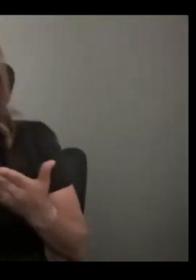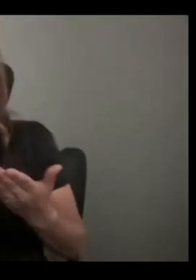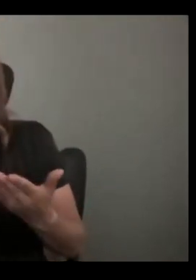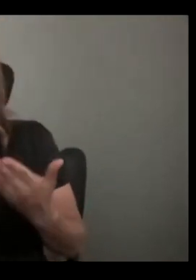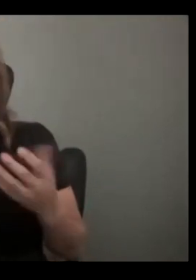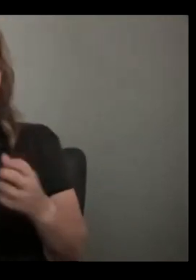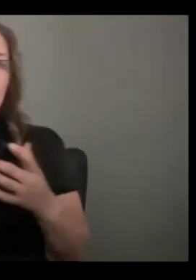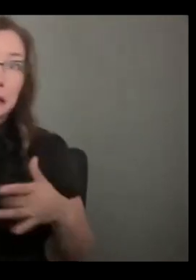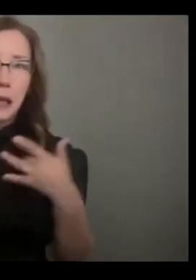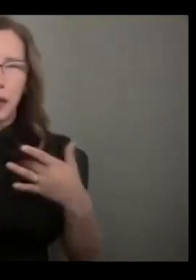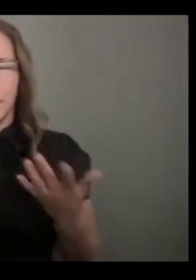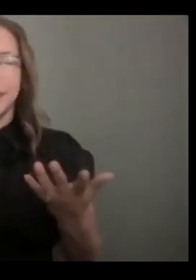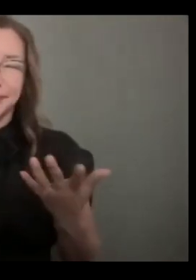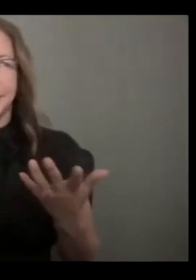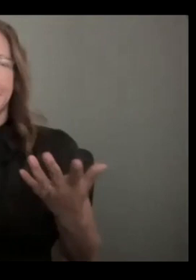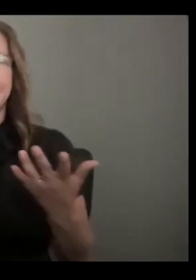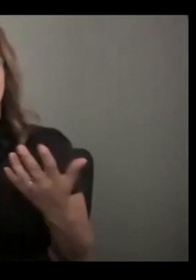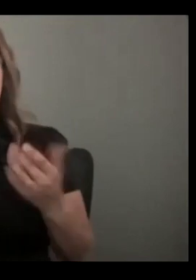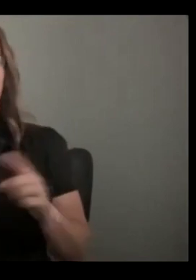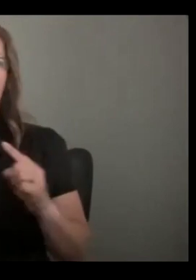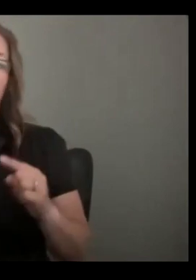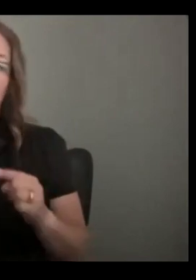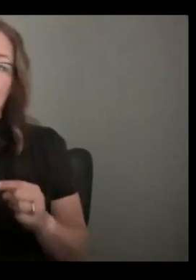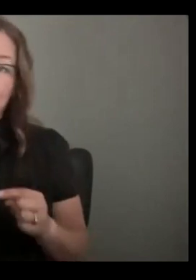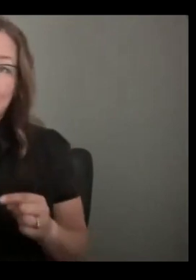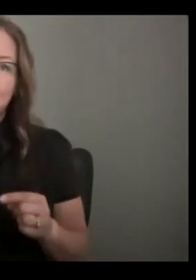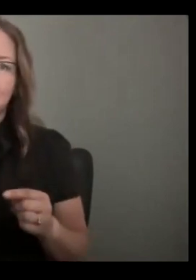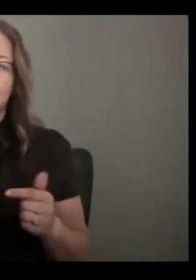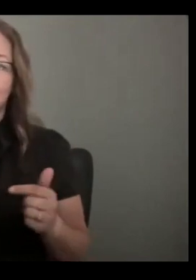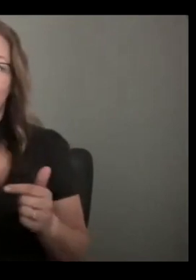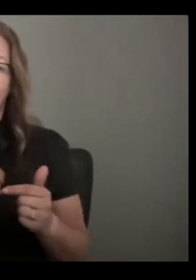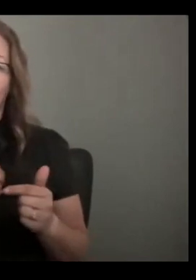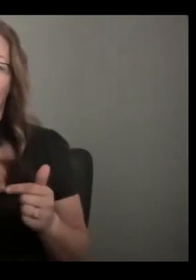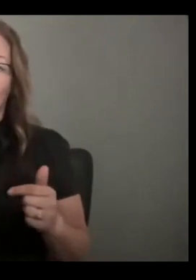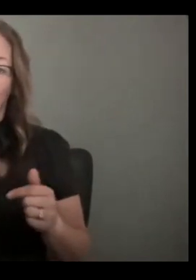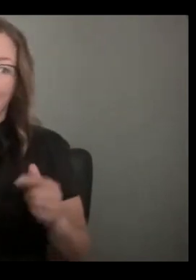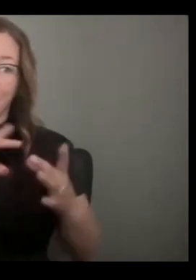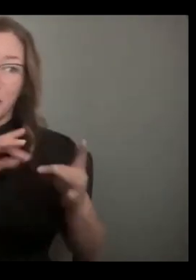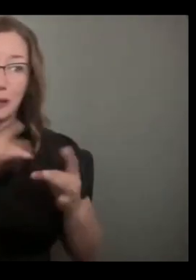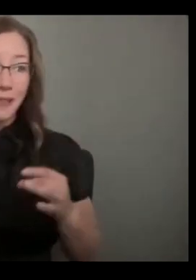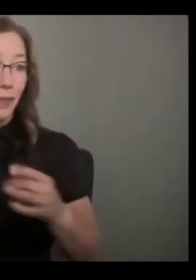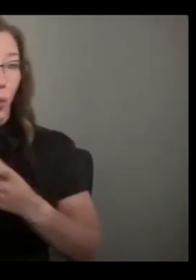BUT I DO WANT YOU TO REALLY TAKE US AT OUR WORD THAT YOU SHOULD REACH OUT IF YOU HAVE QUESTIONS.